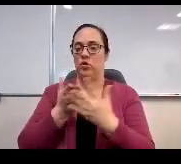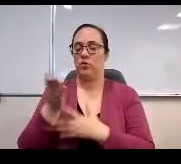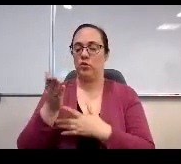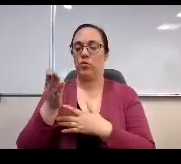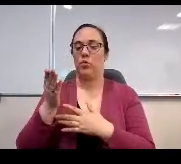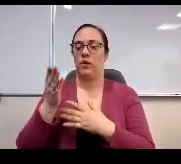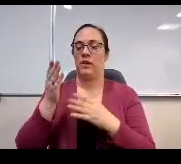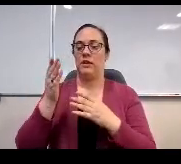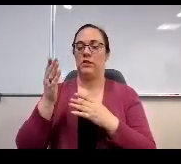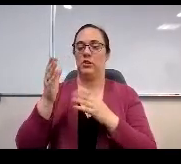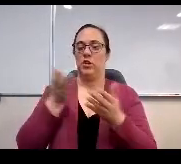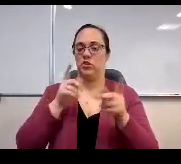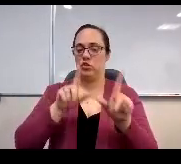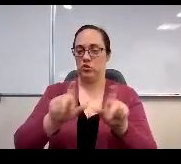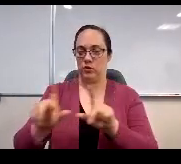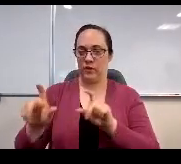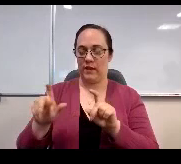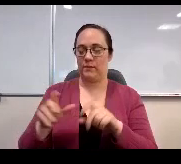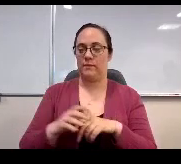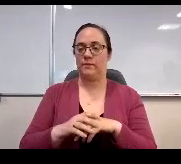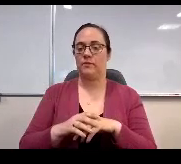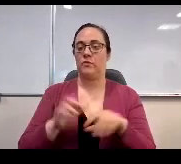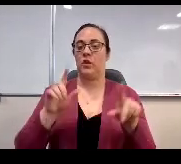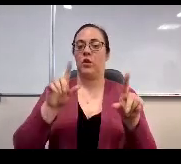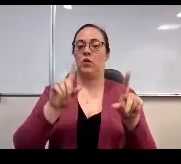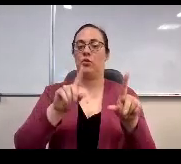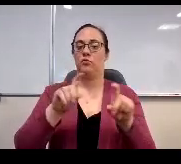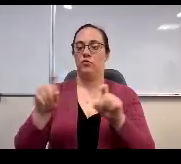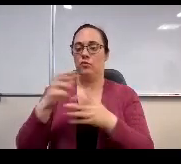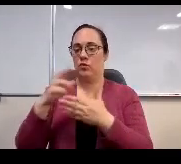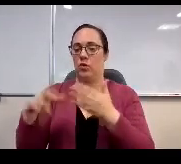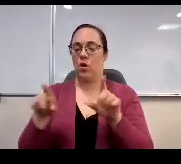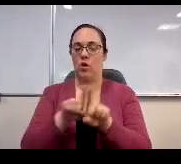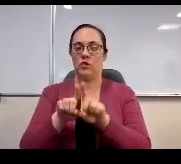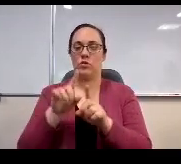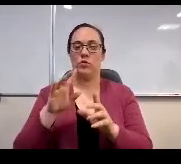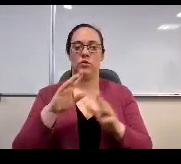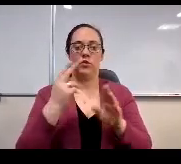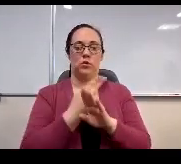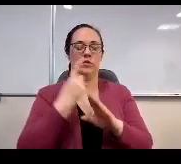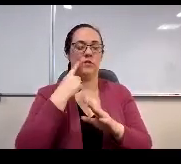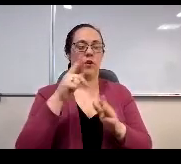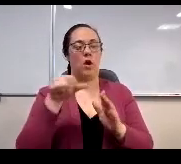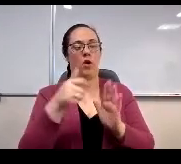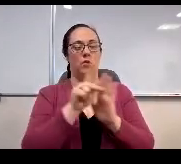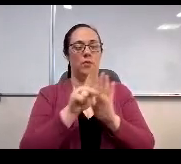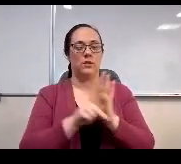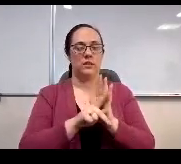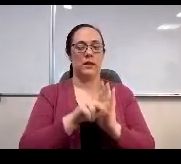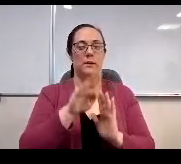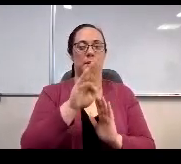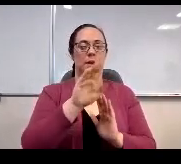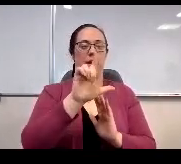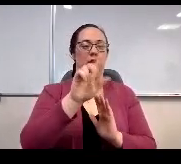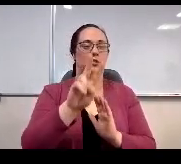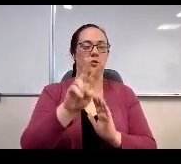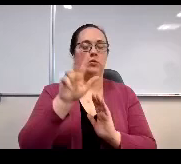Findings from the survey are also referenced when monitoring other policy's like El 2.3 treatment of staff. Next light, please.